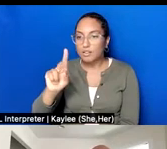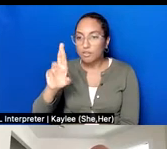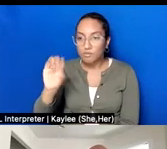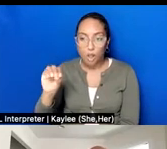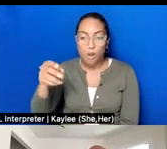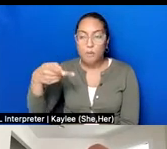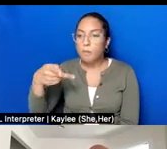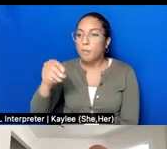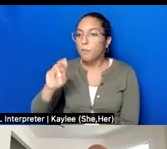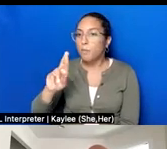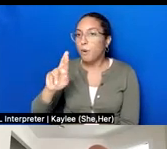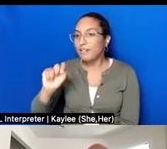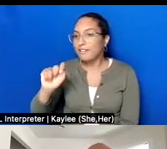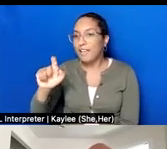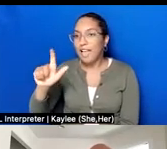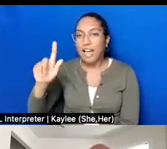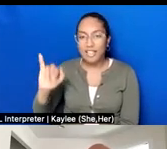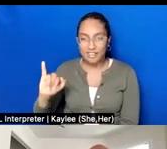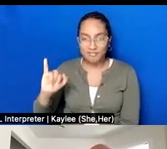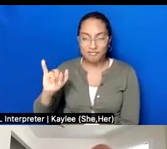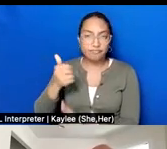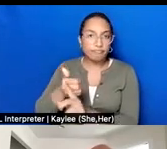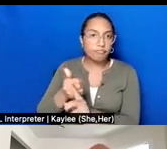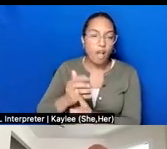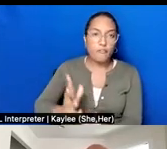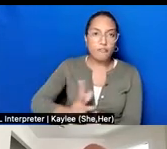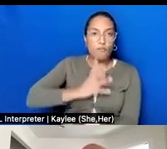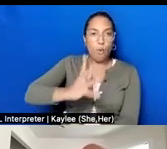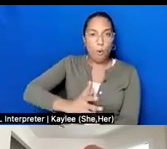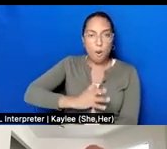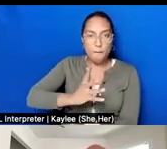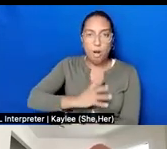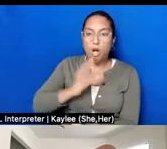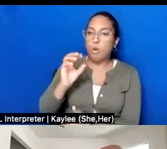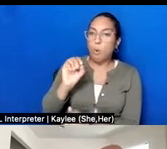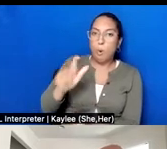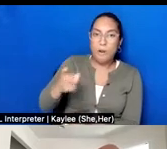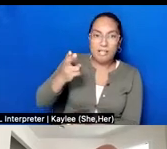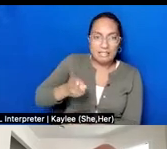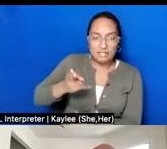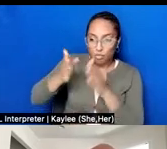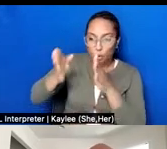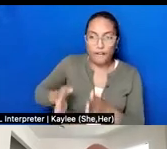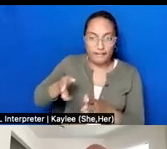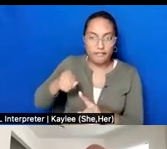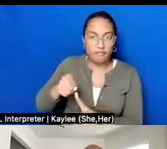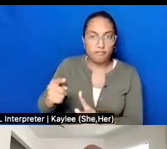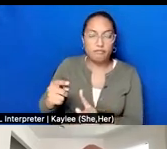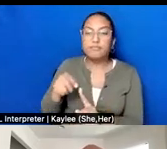as a formal academic or methodological practice. And that quote is: "The essential art of the oral